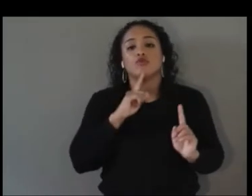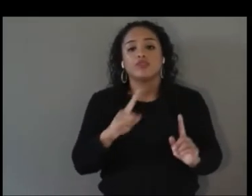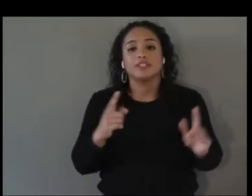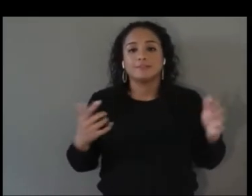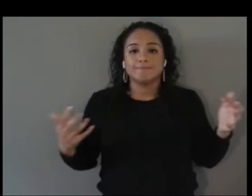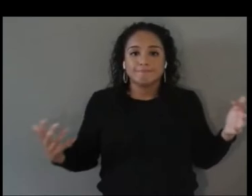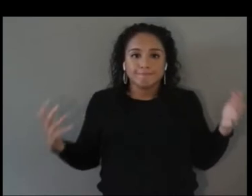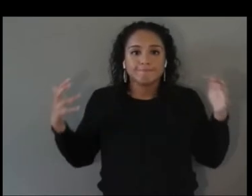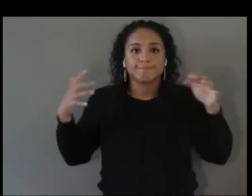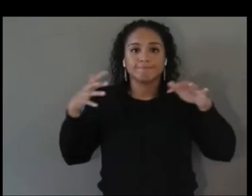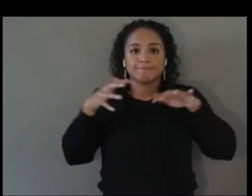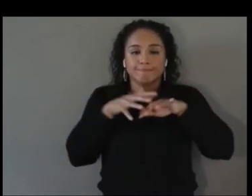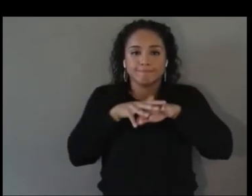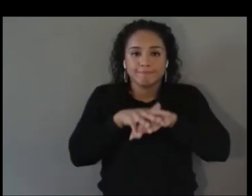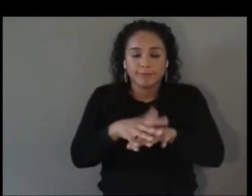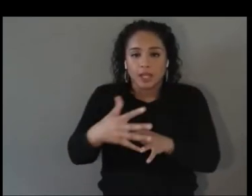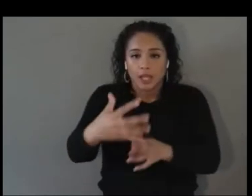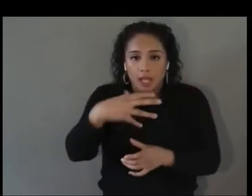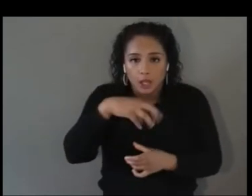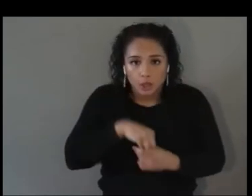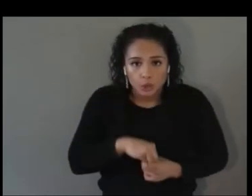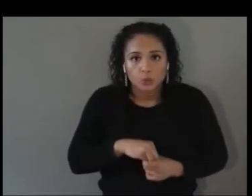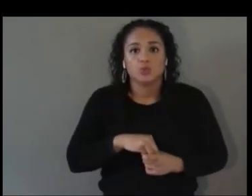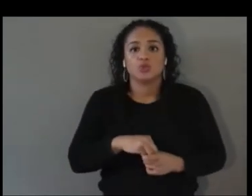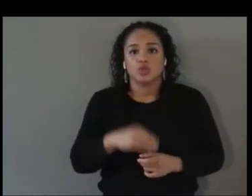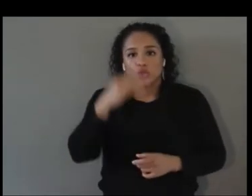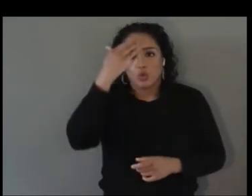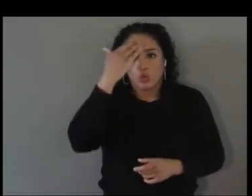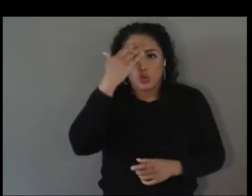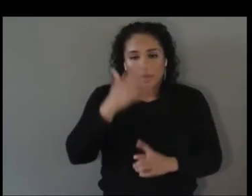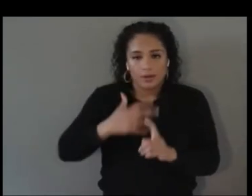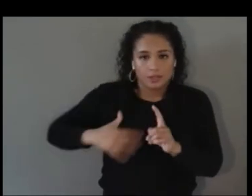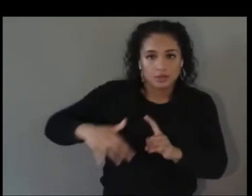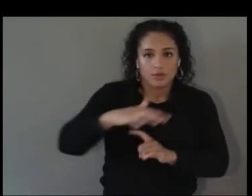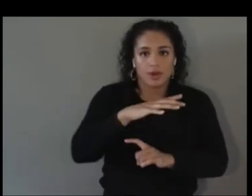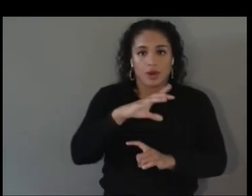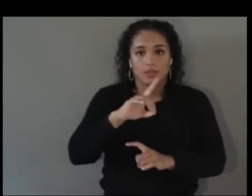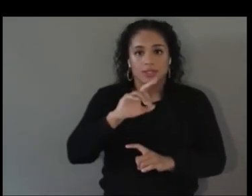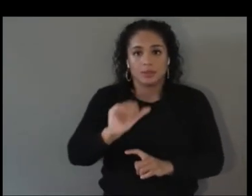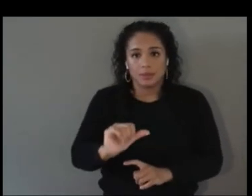and awareness around disability through all of that is our goal. So, you know, we work with